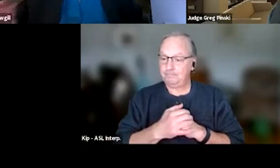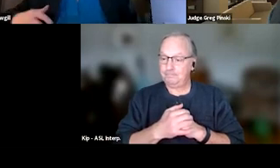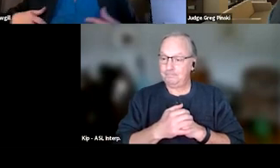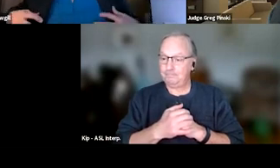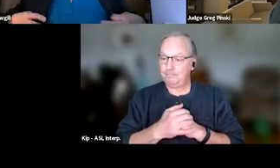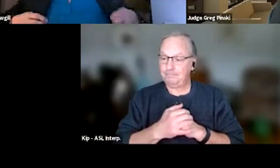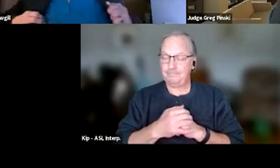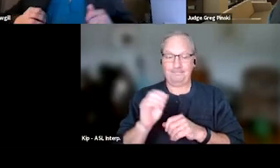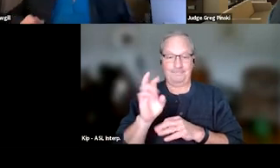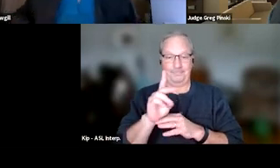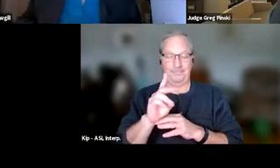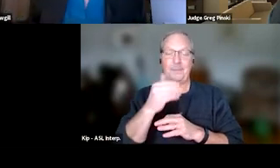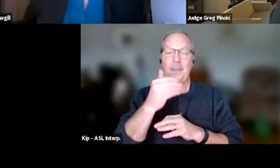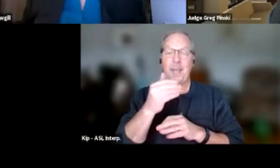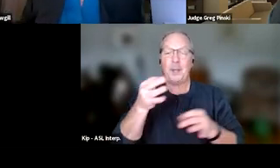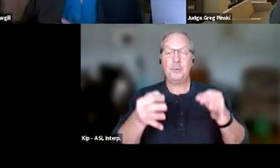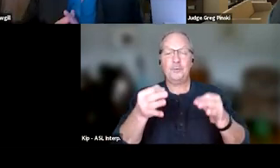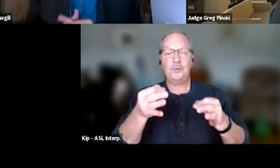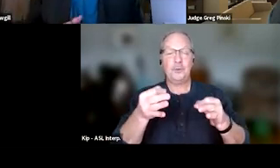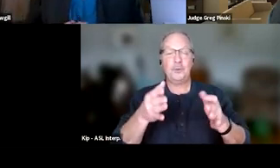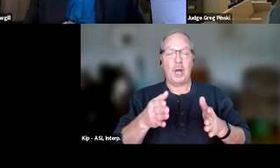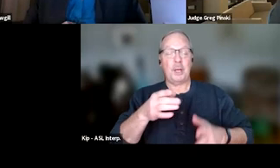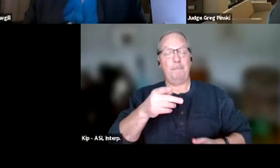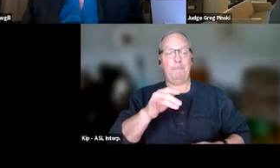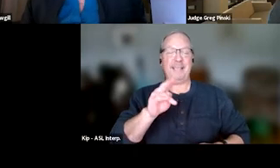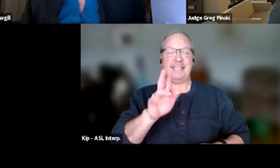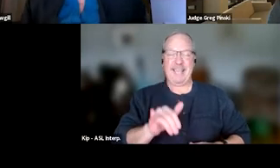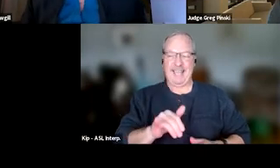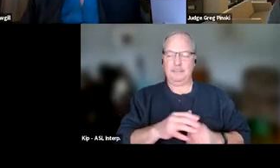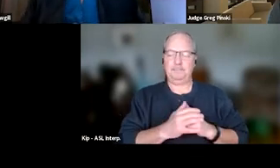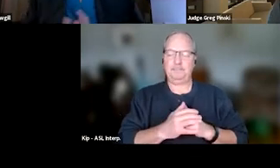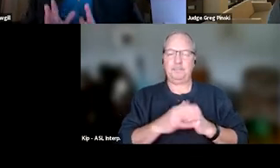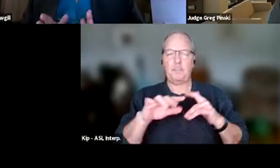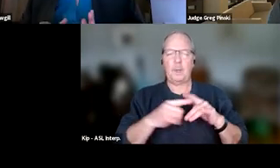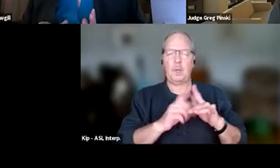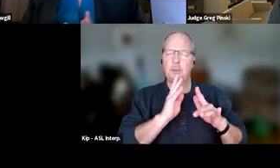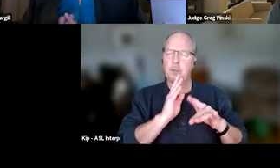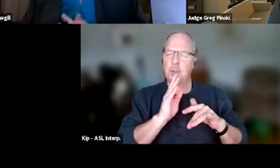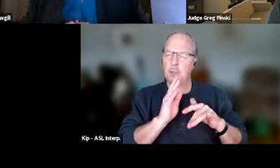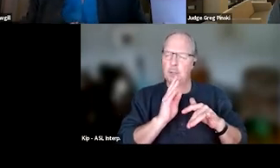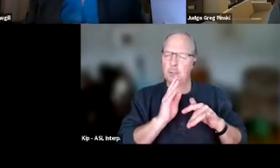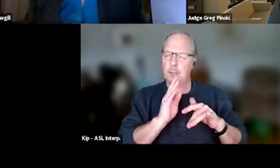Okay. Thank you, Judge Pinski. We're gonna get started on talking, I'm just gonna shift it just a little bit